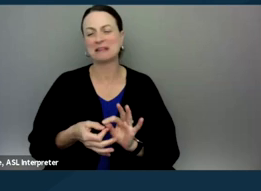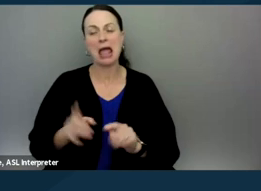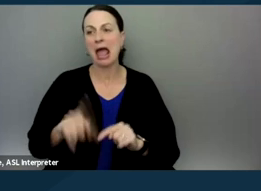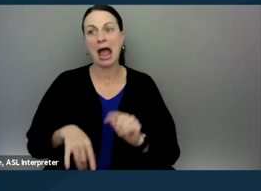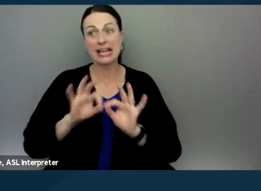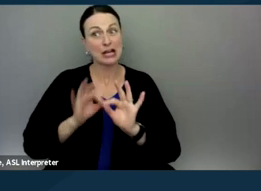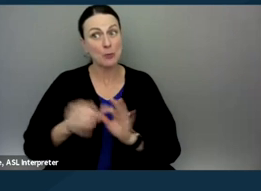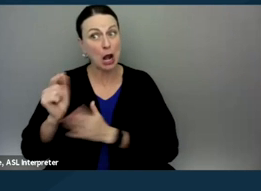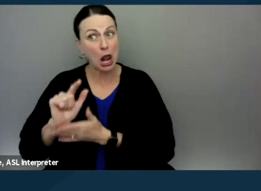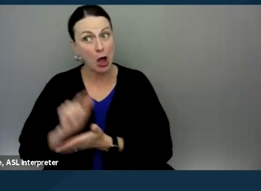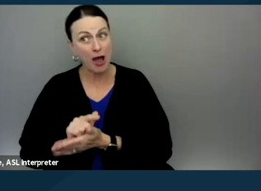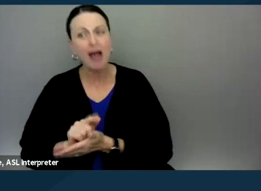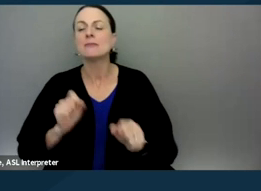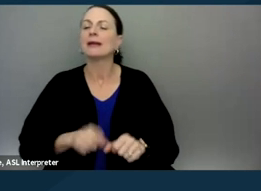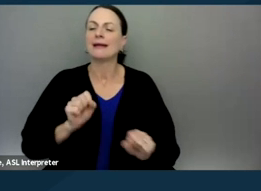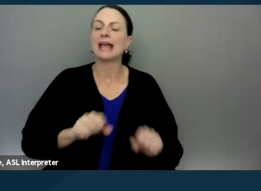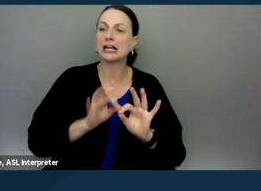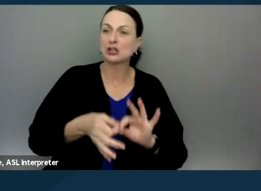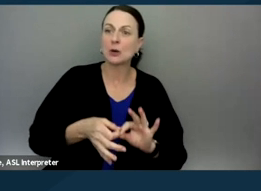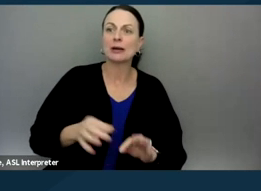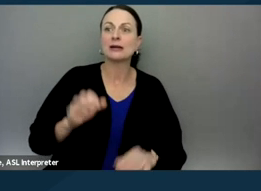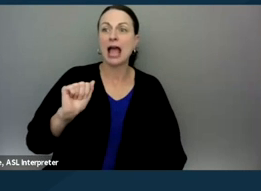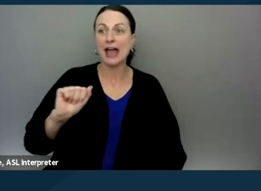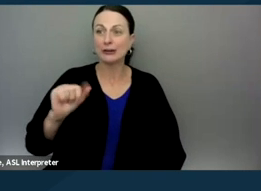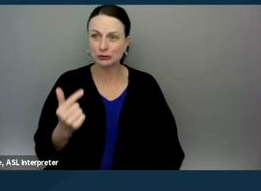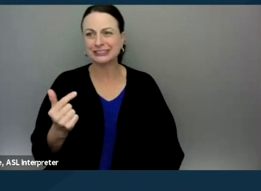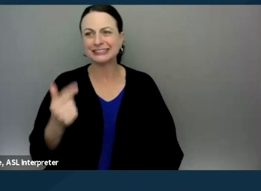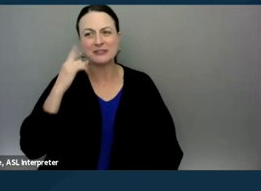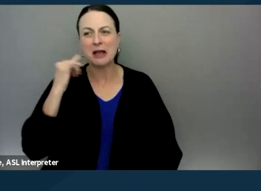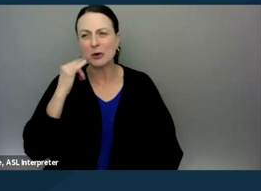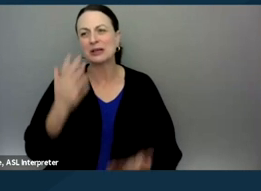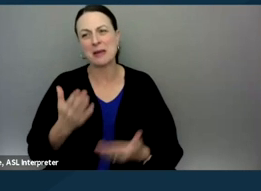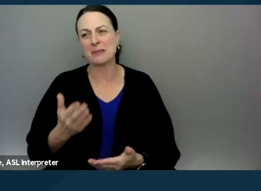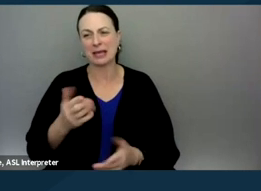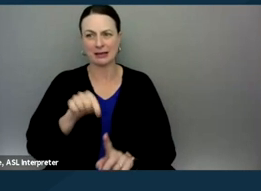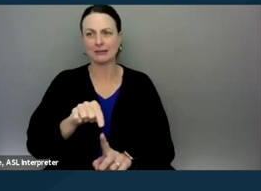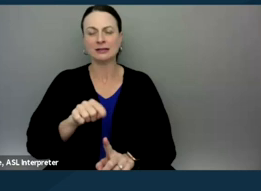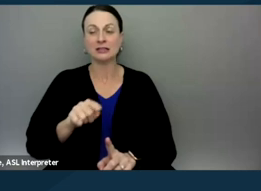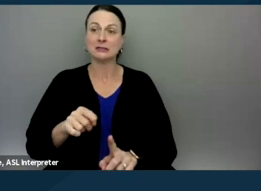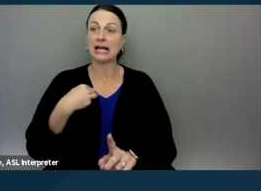but I can interpret what the attorney general might be saying as just a member of the general public